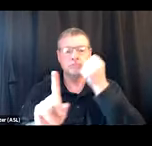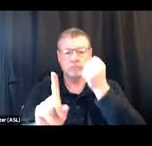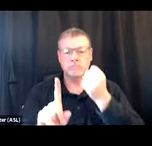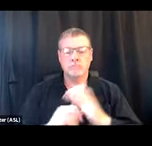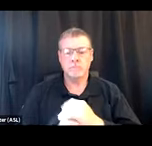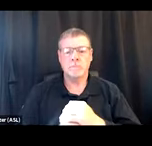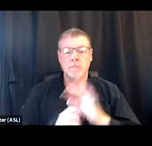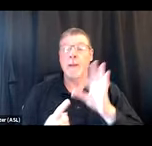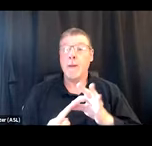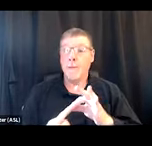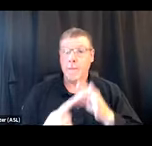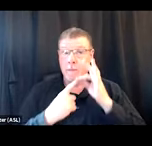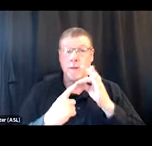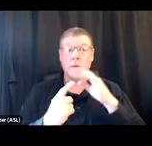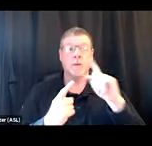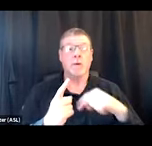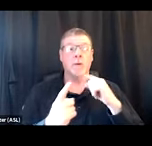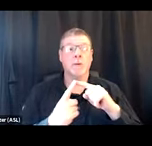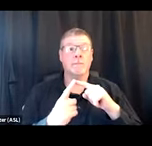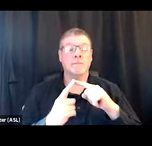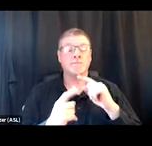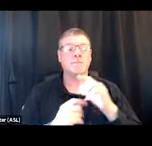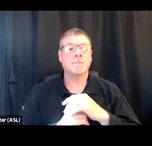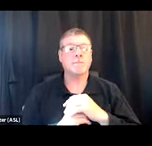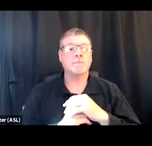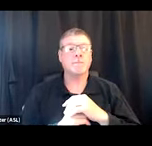particularly with fentanyl use.